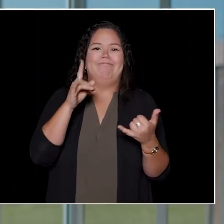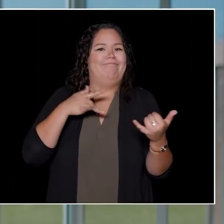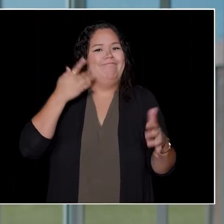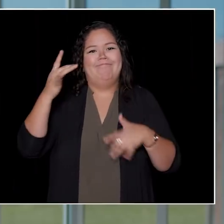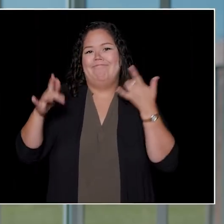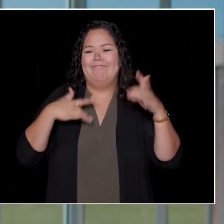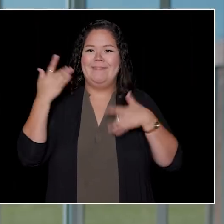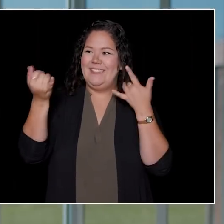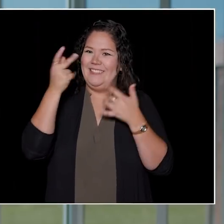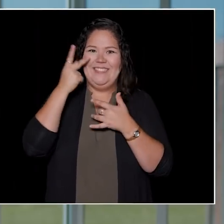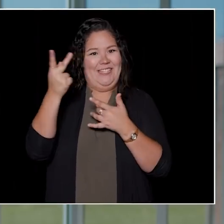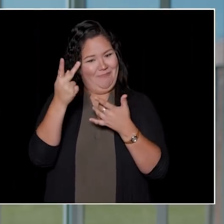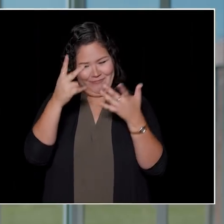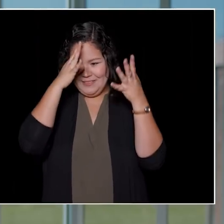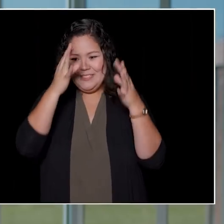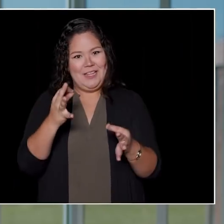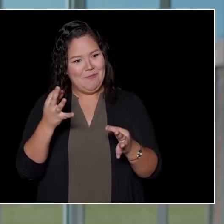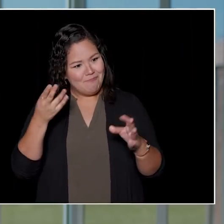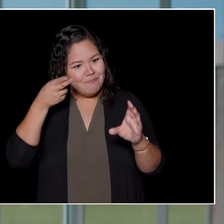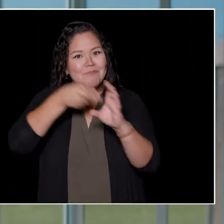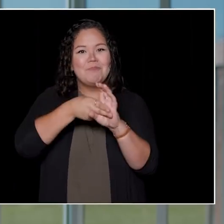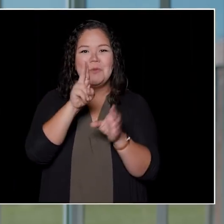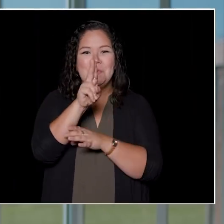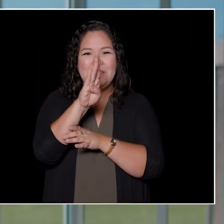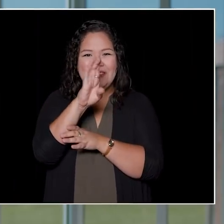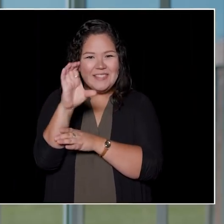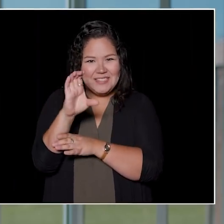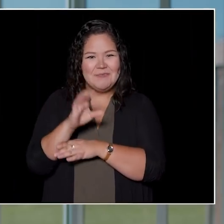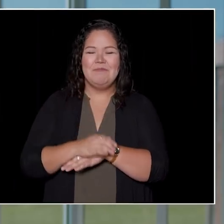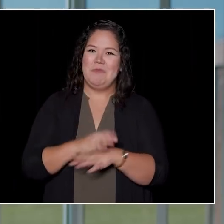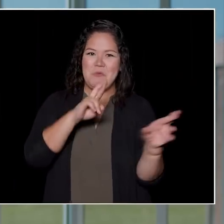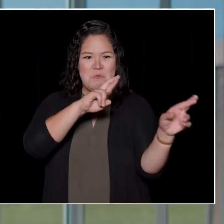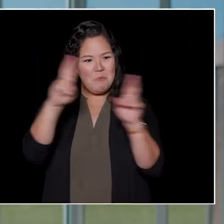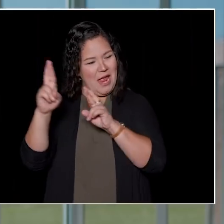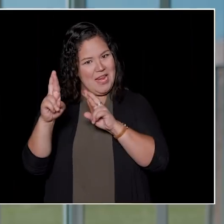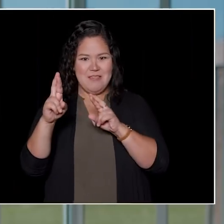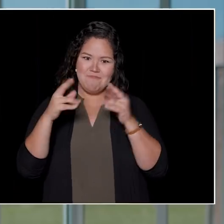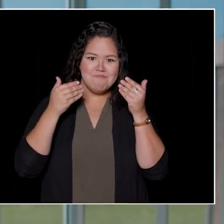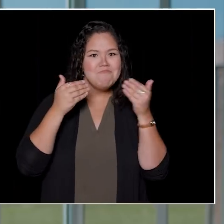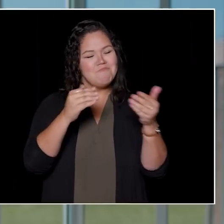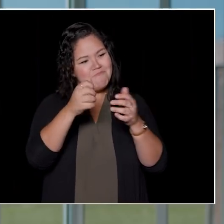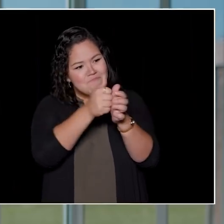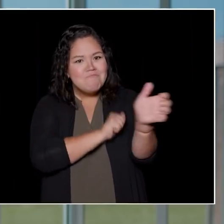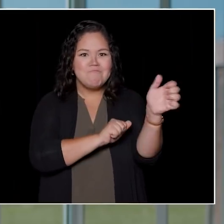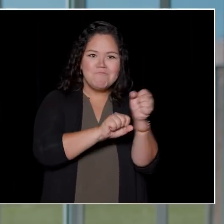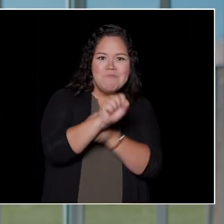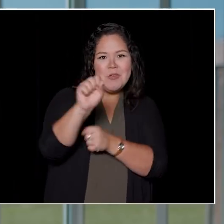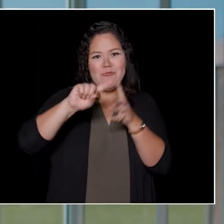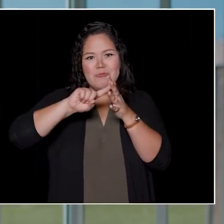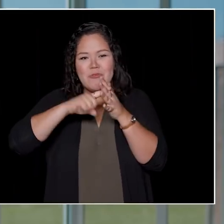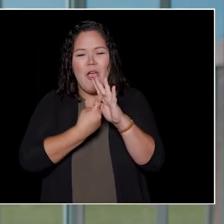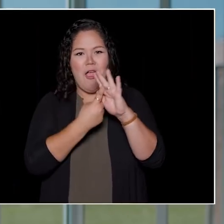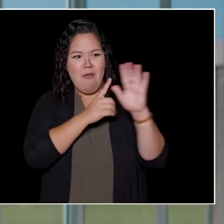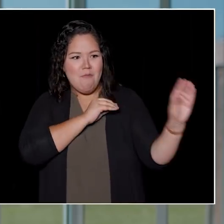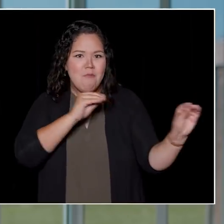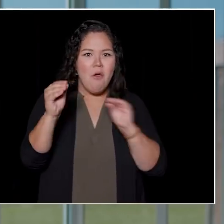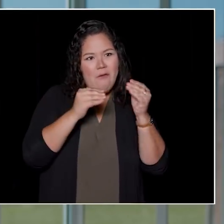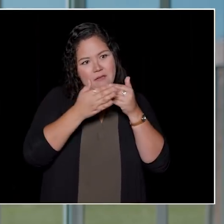you've enrolled and are here ready and willing to move forward